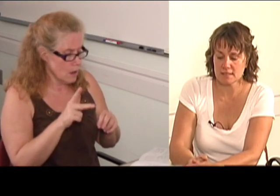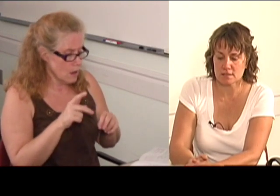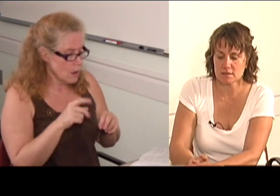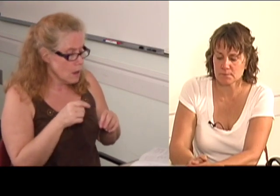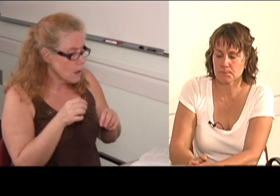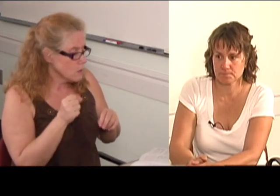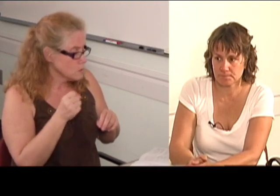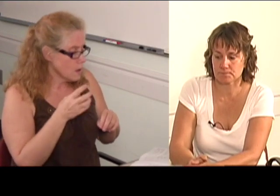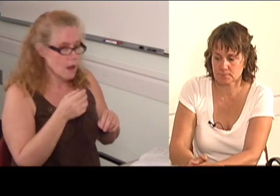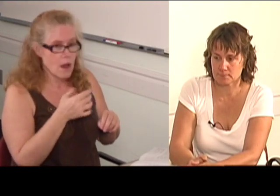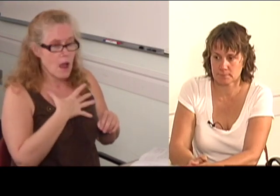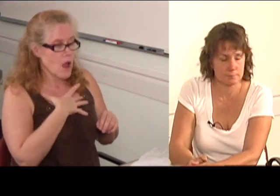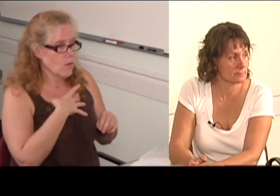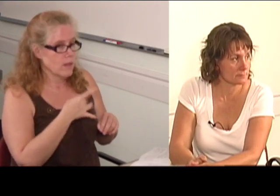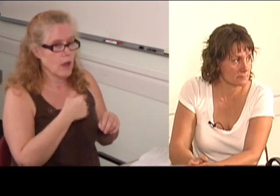Okay.